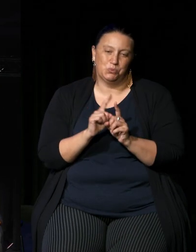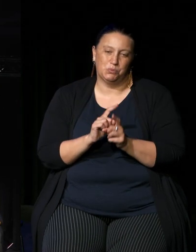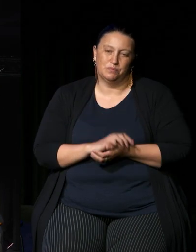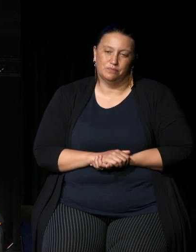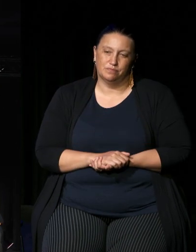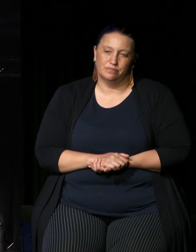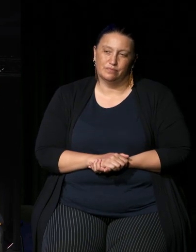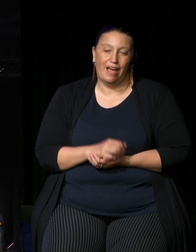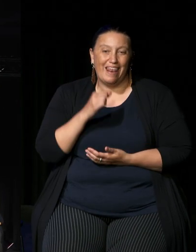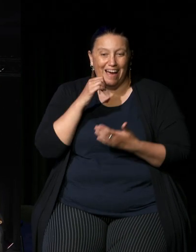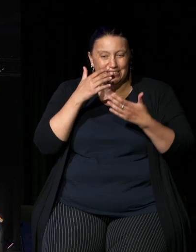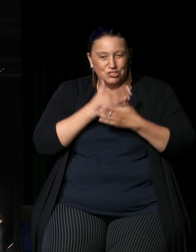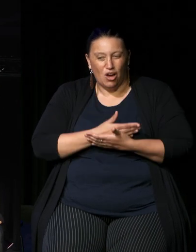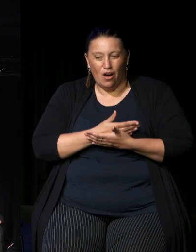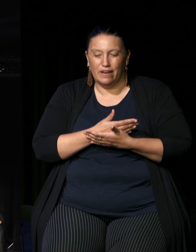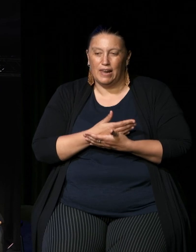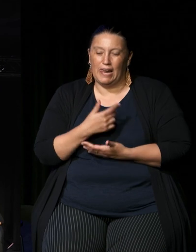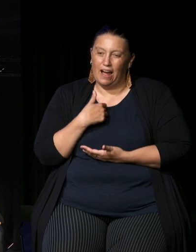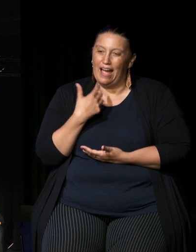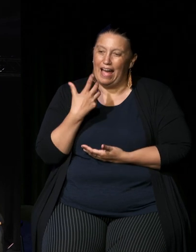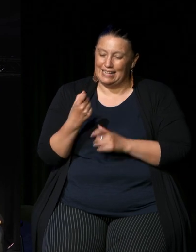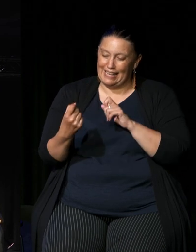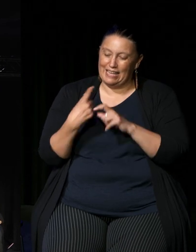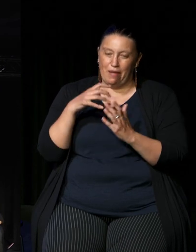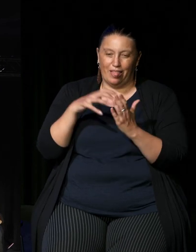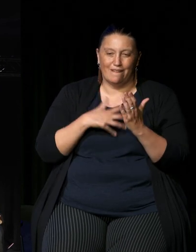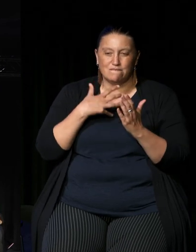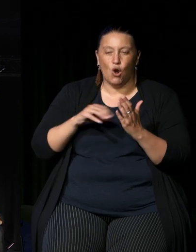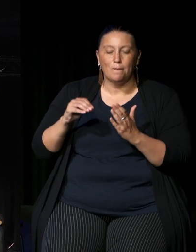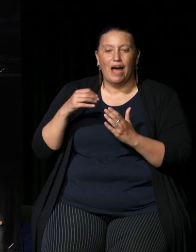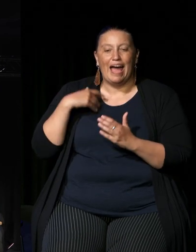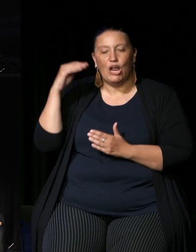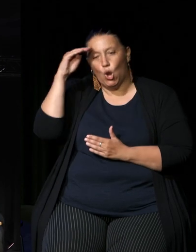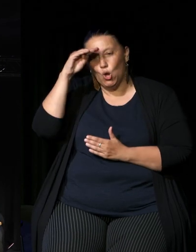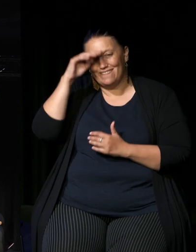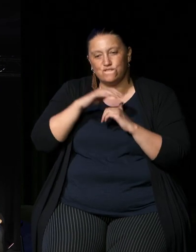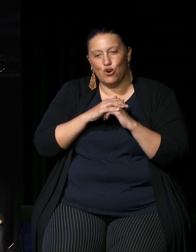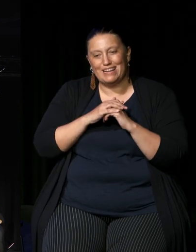last night I had I had a uh an email sent to me from a learned friend a retired solicitor